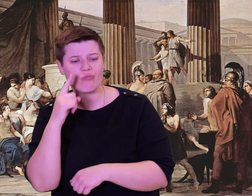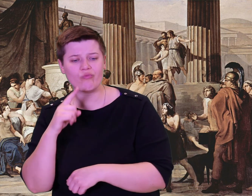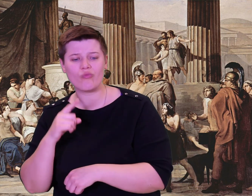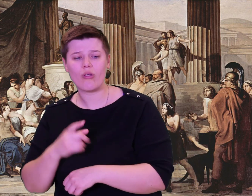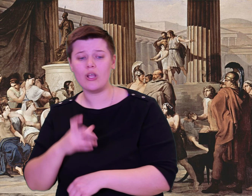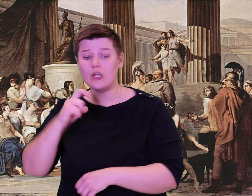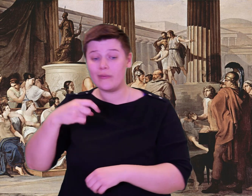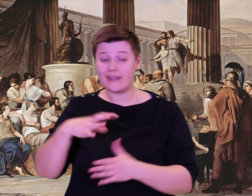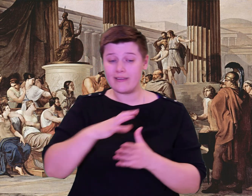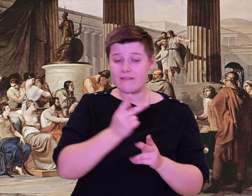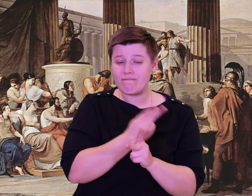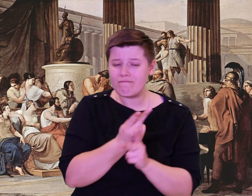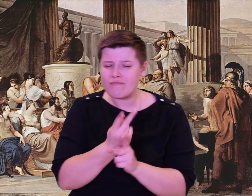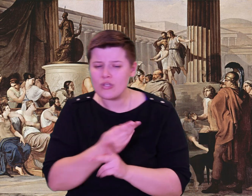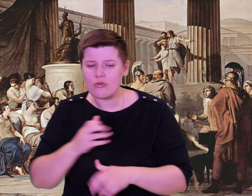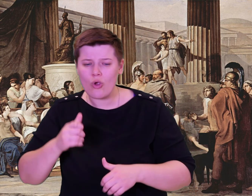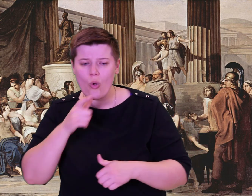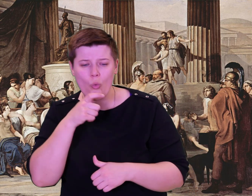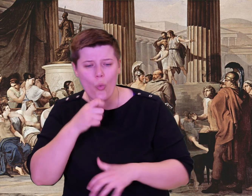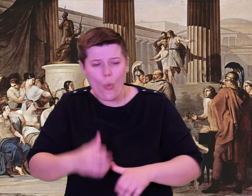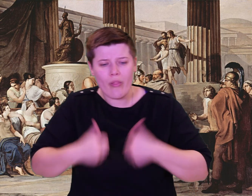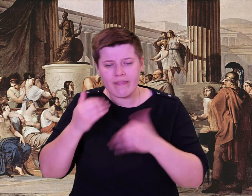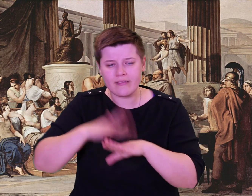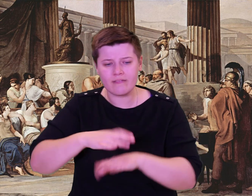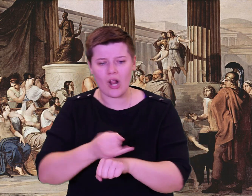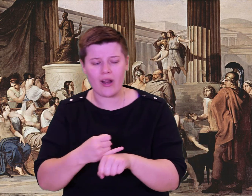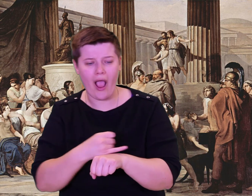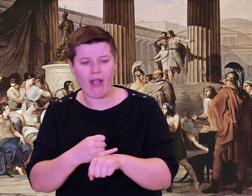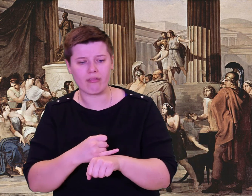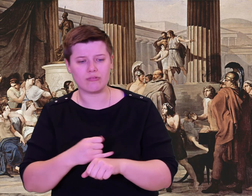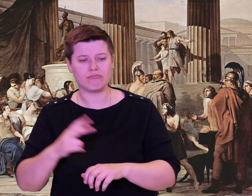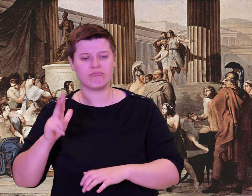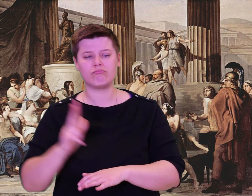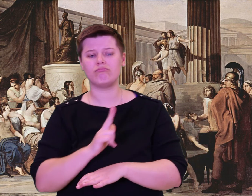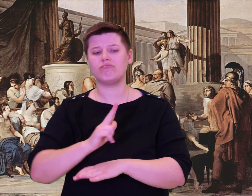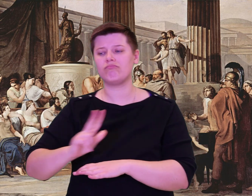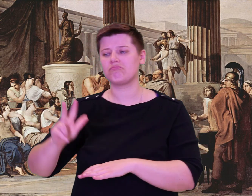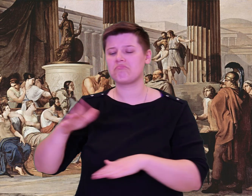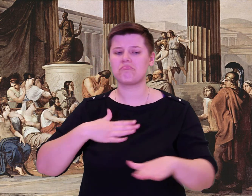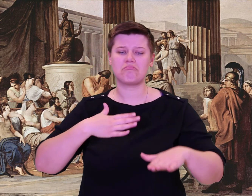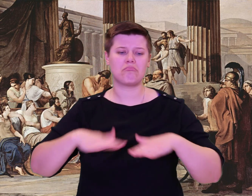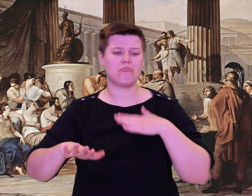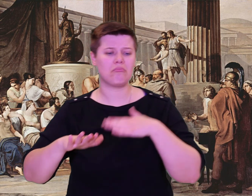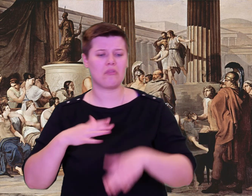On the tenth day, I landed on the island of those who live on food from luscious lotus.